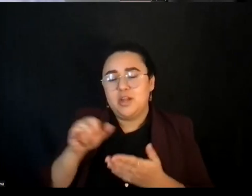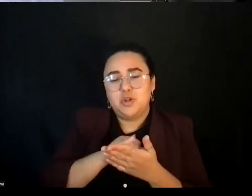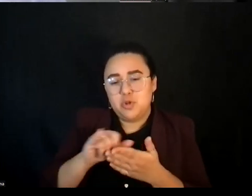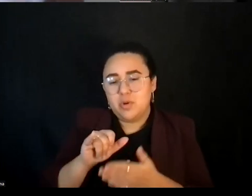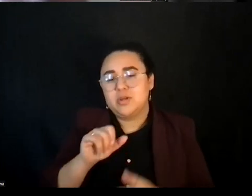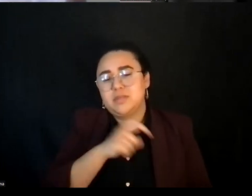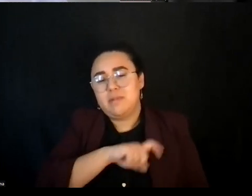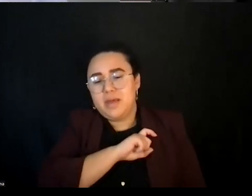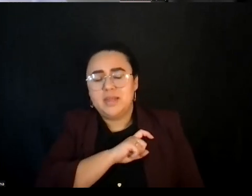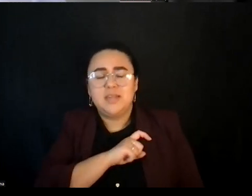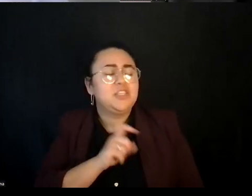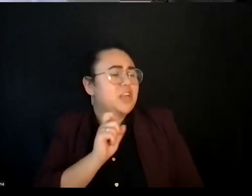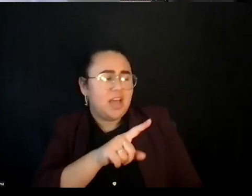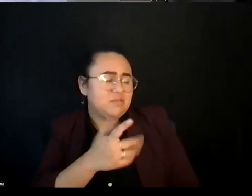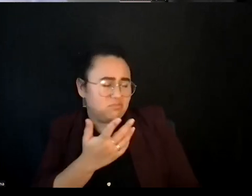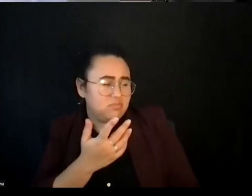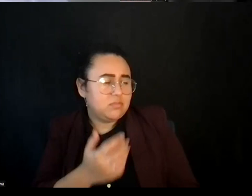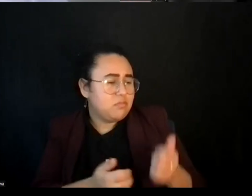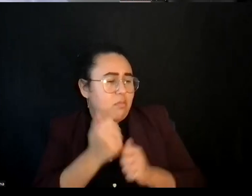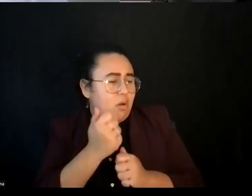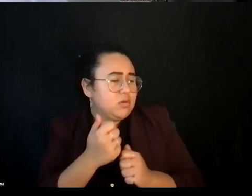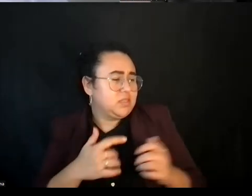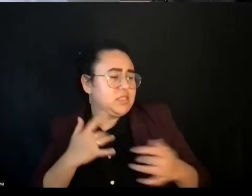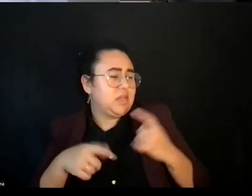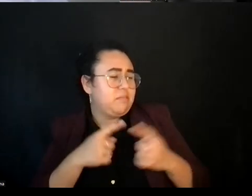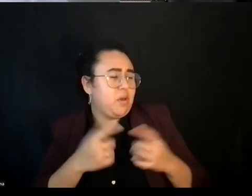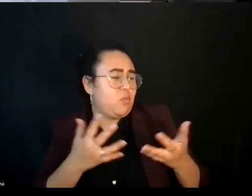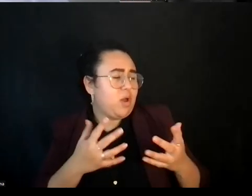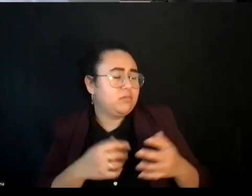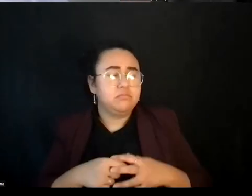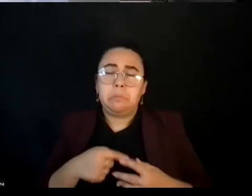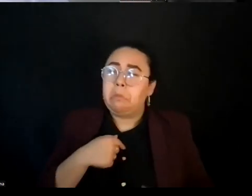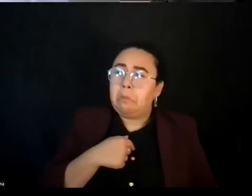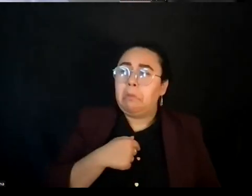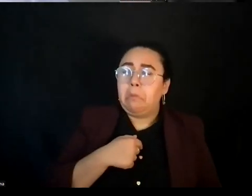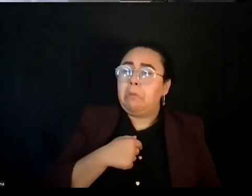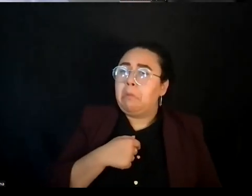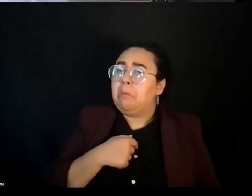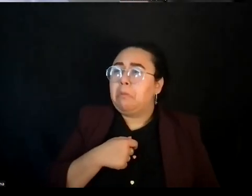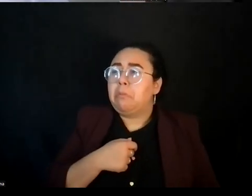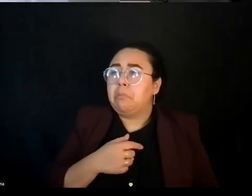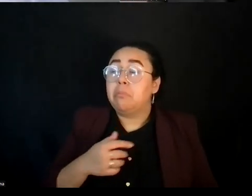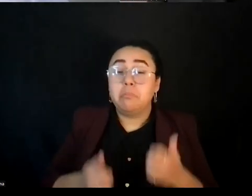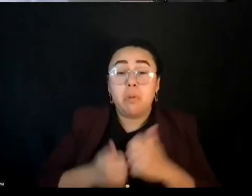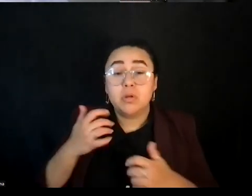And she said, What are you most excited about?